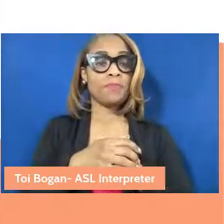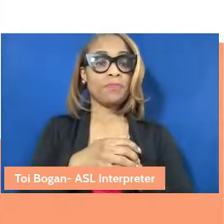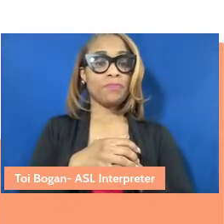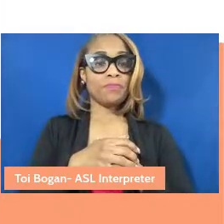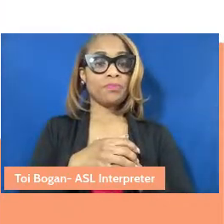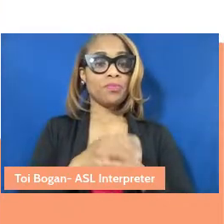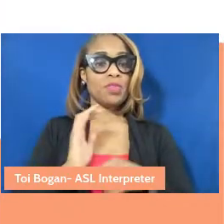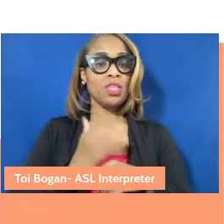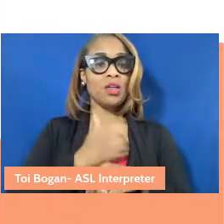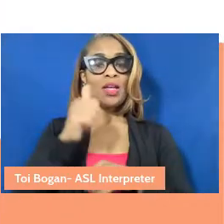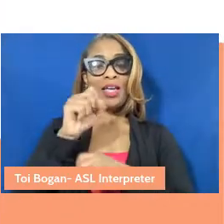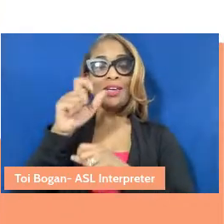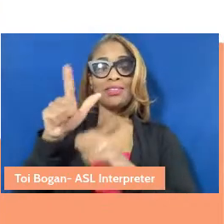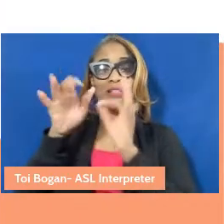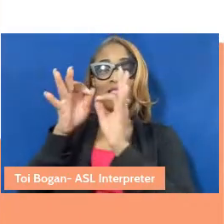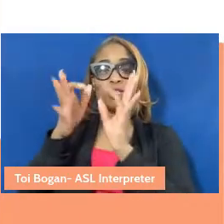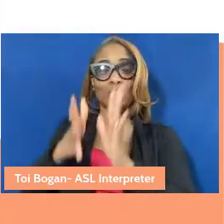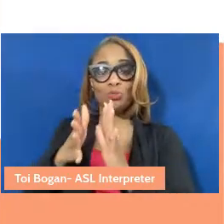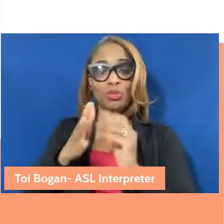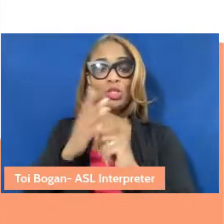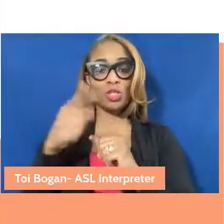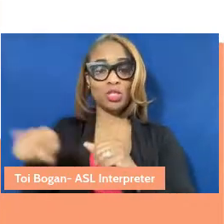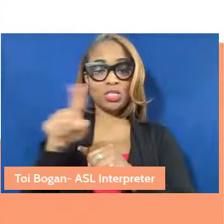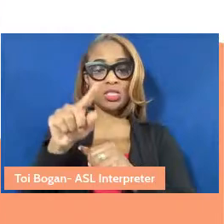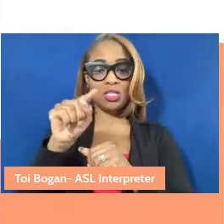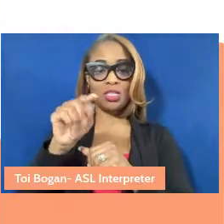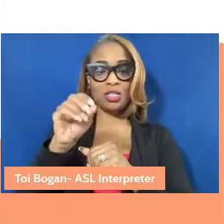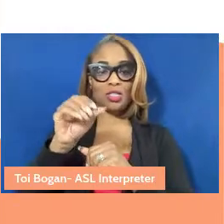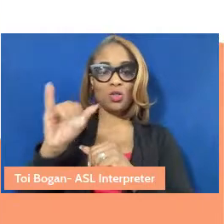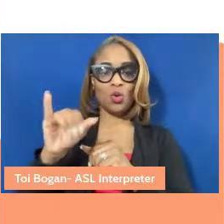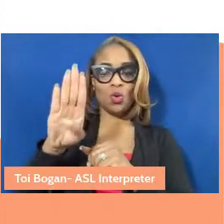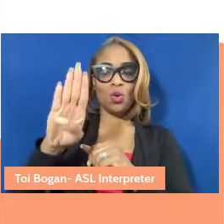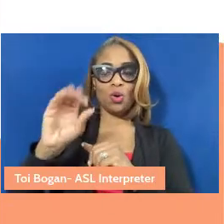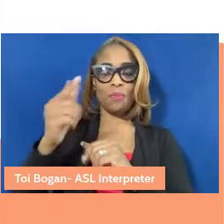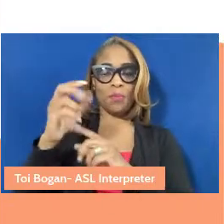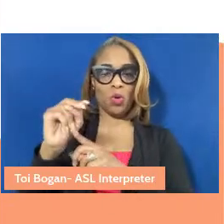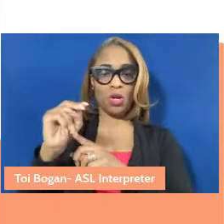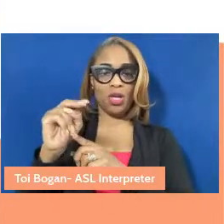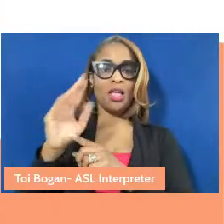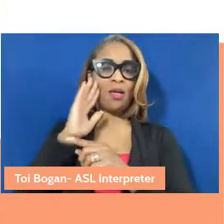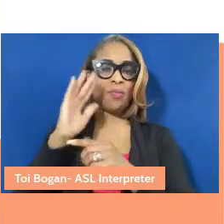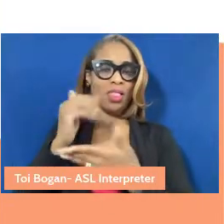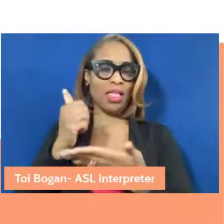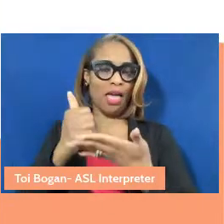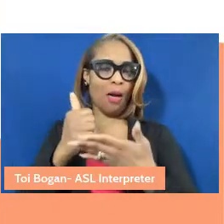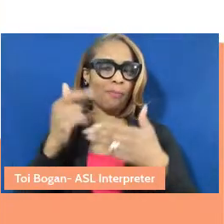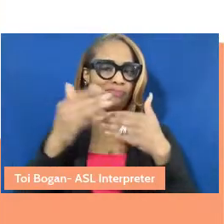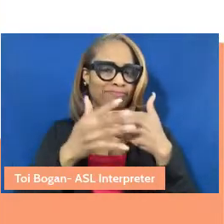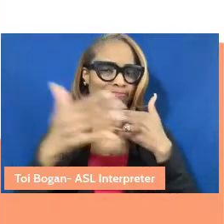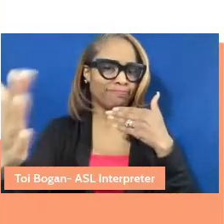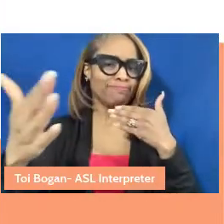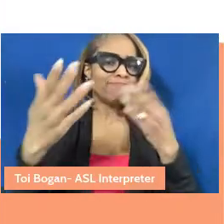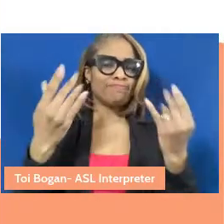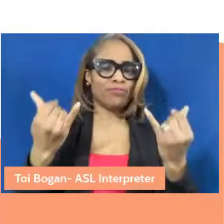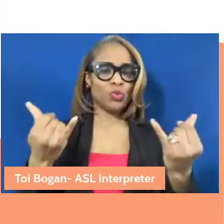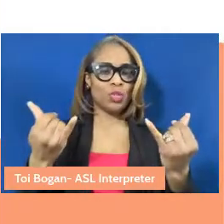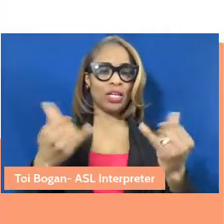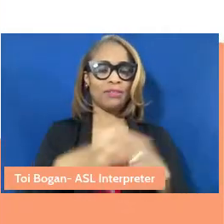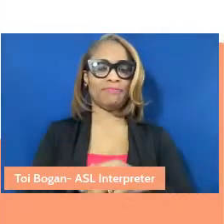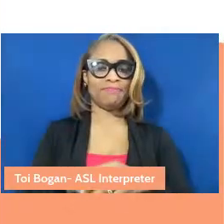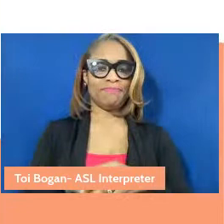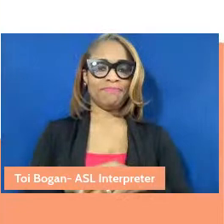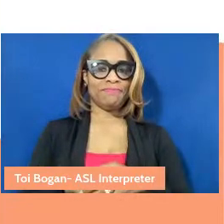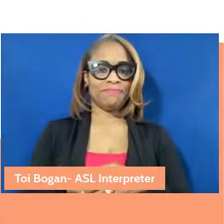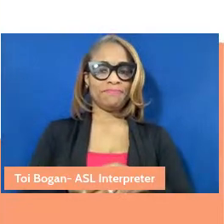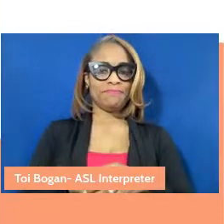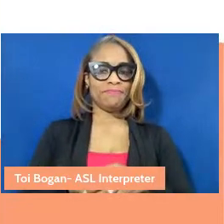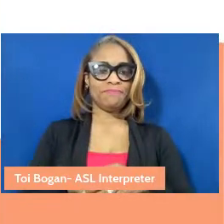our ASL interpreter, Toi Bogan. She'll be helping us out through the duration of the program.